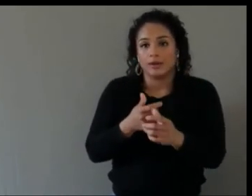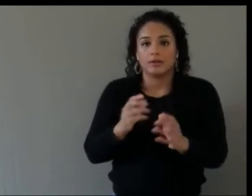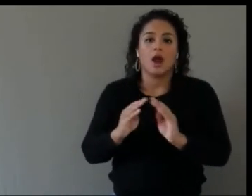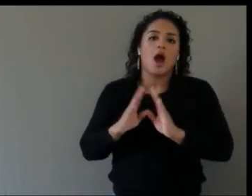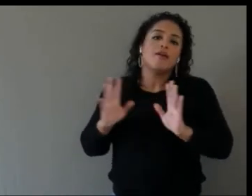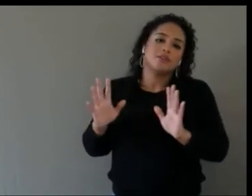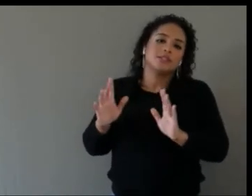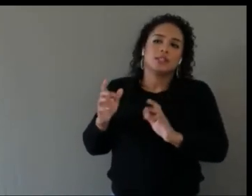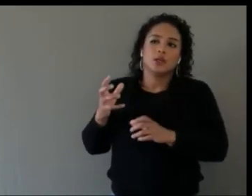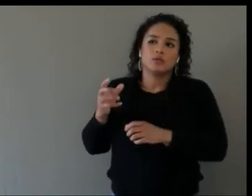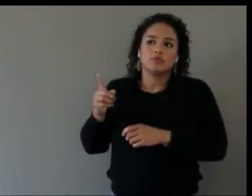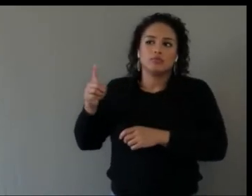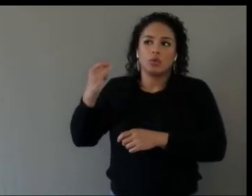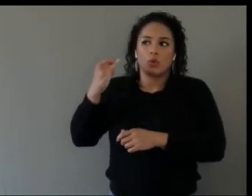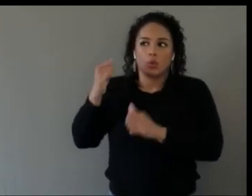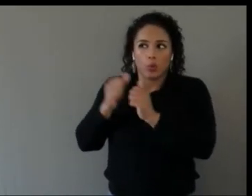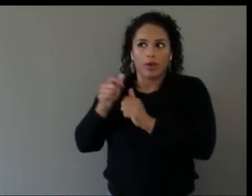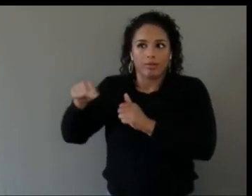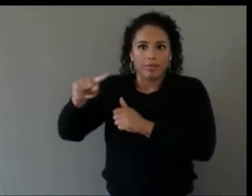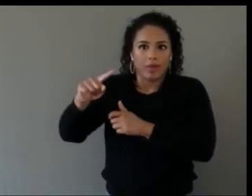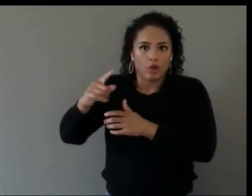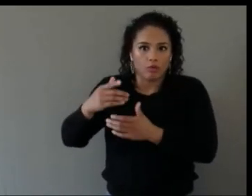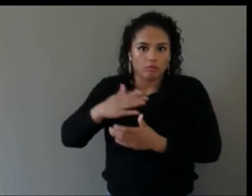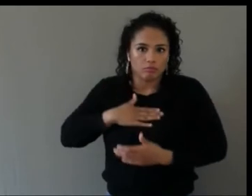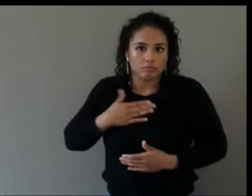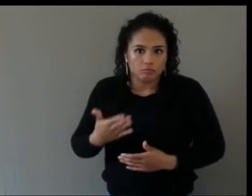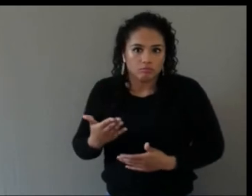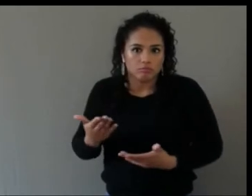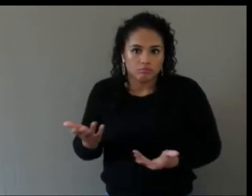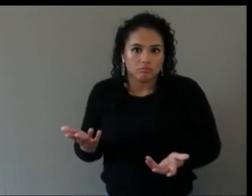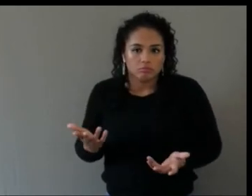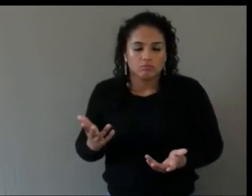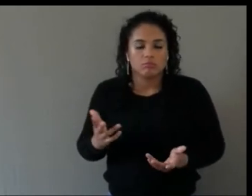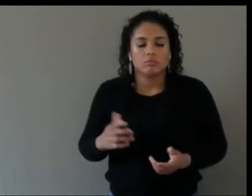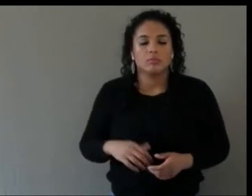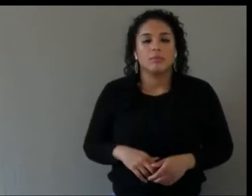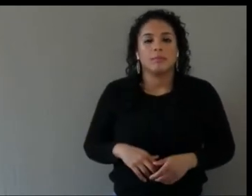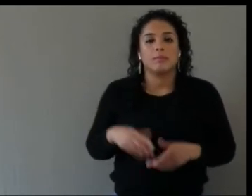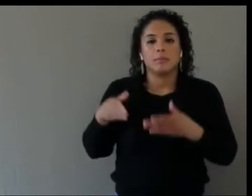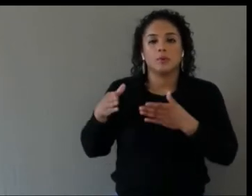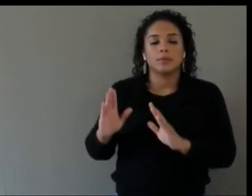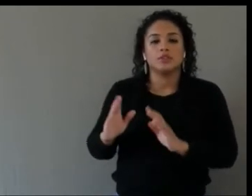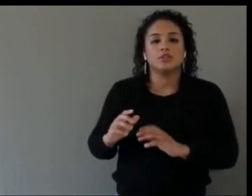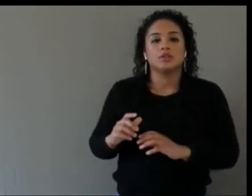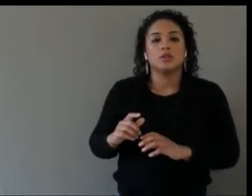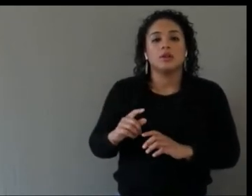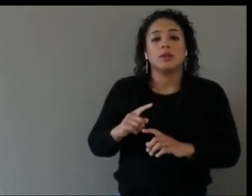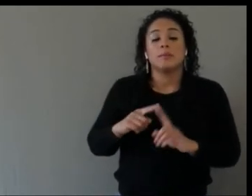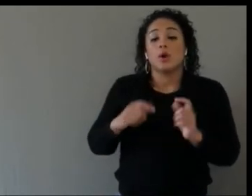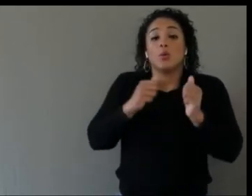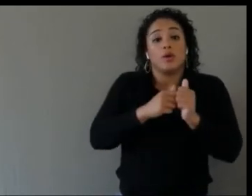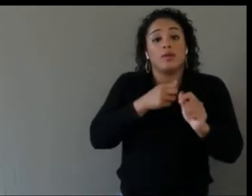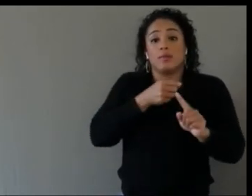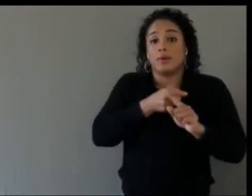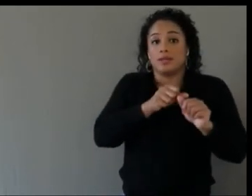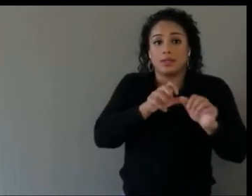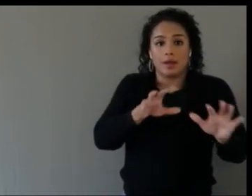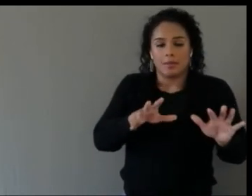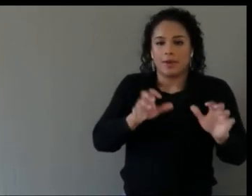so like, yeah, the pandemic, doing remote testing with people who -- like Christine